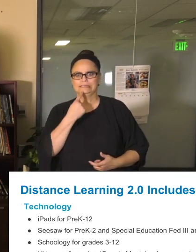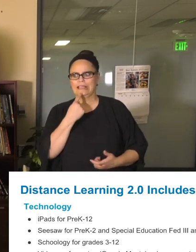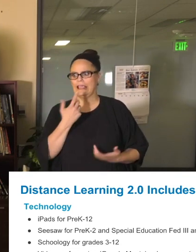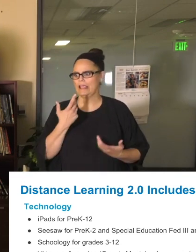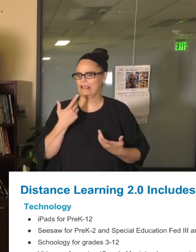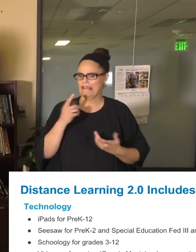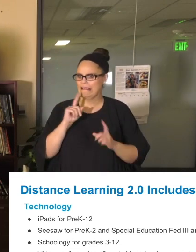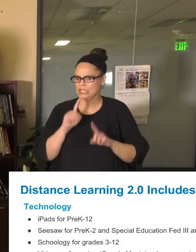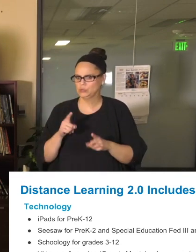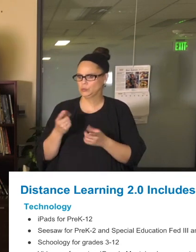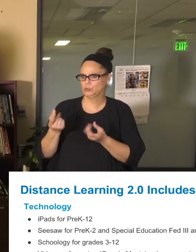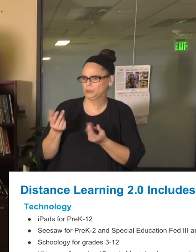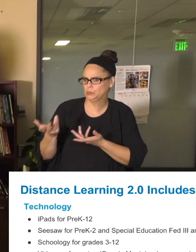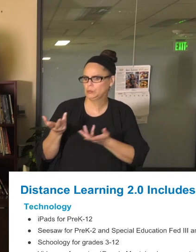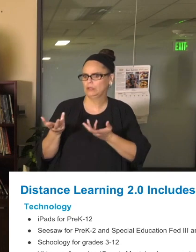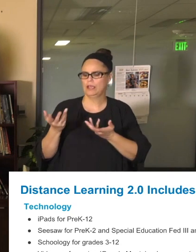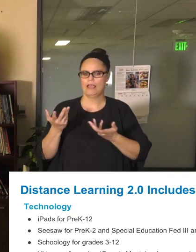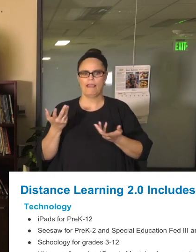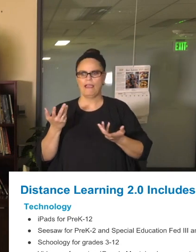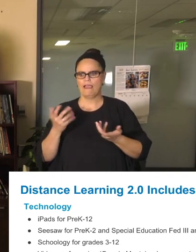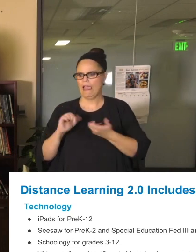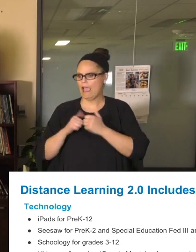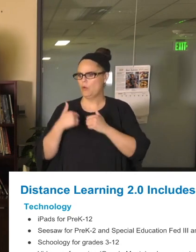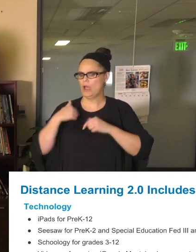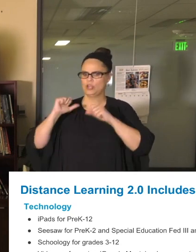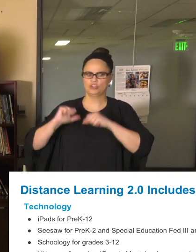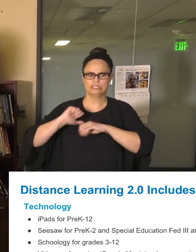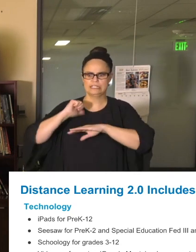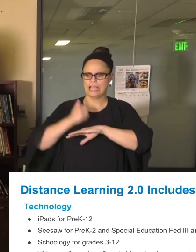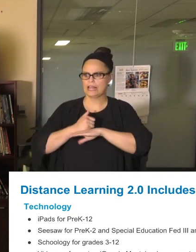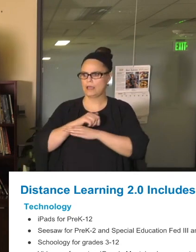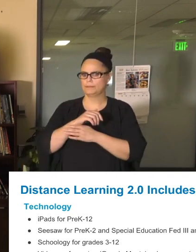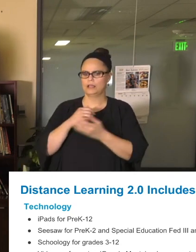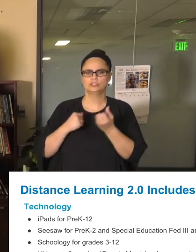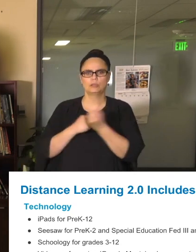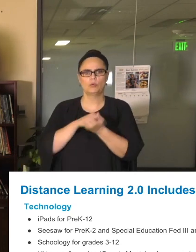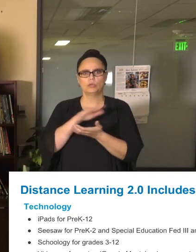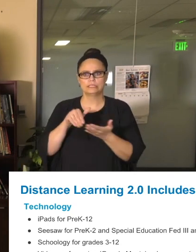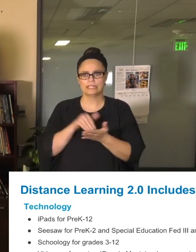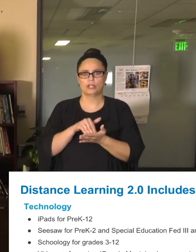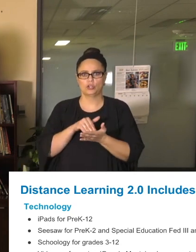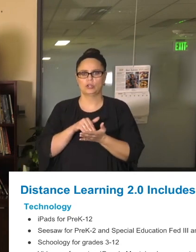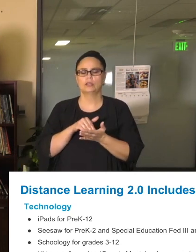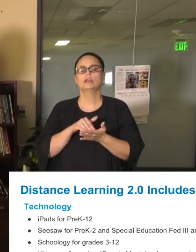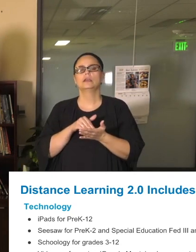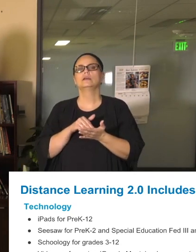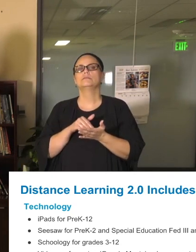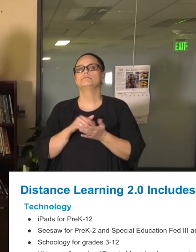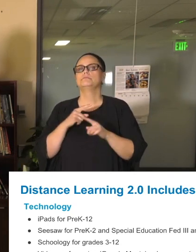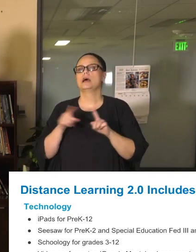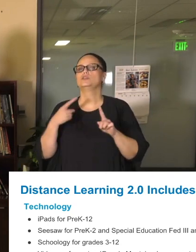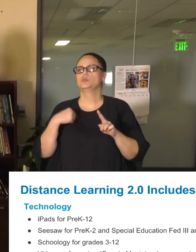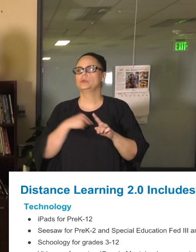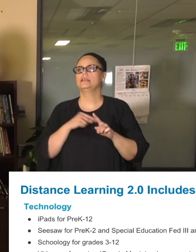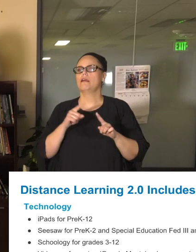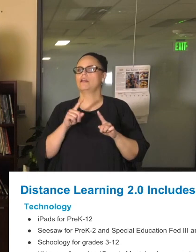turn to and stand up a support center like the one that we want to begin the school year with. So I am very proud and